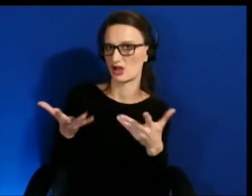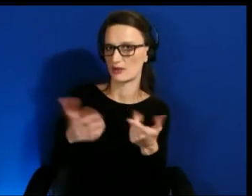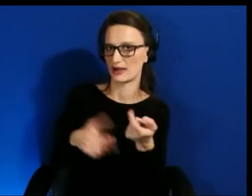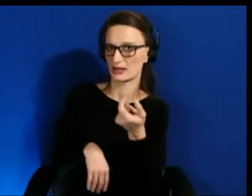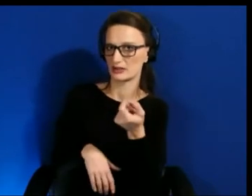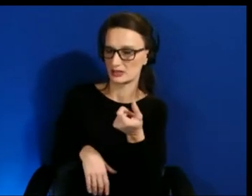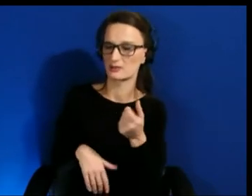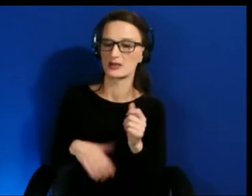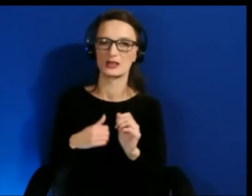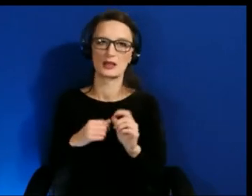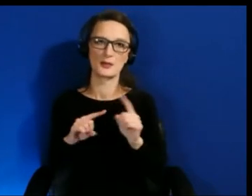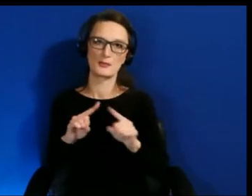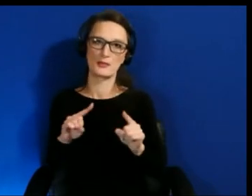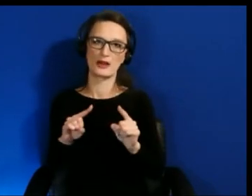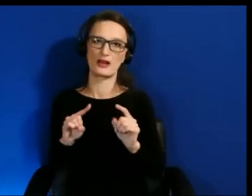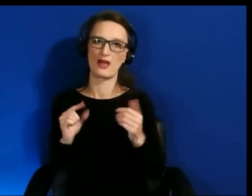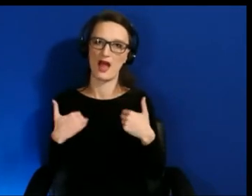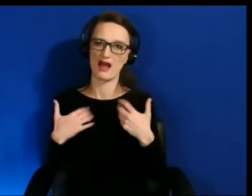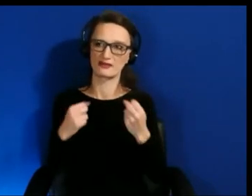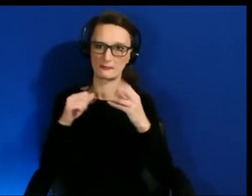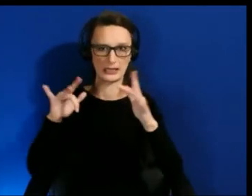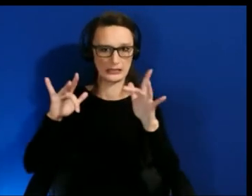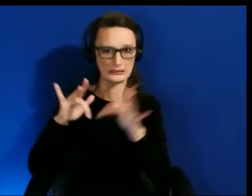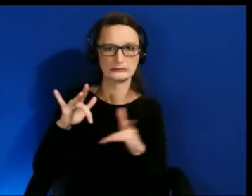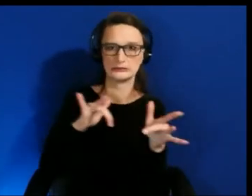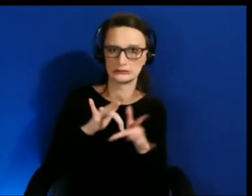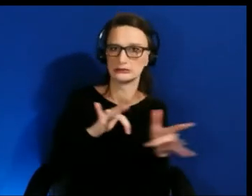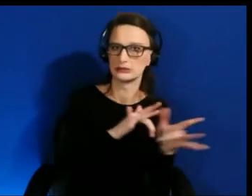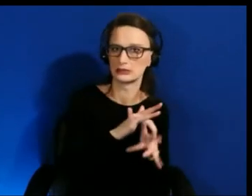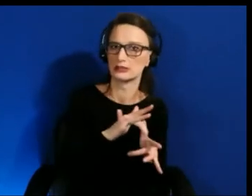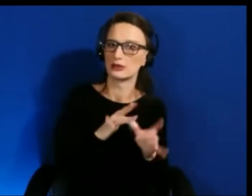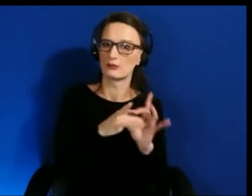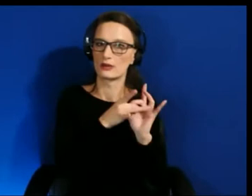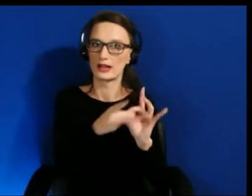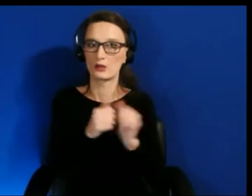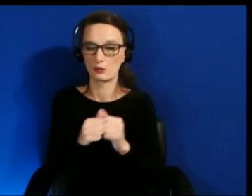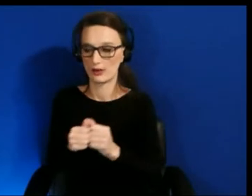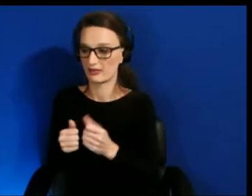But there's a lot of gaps between what exists and what could be.